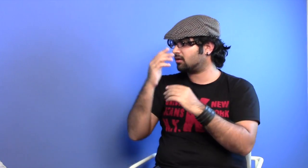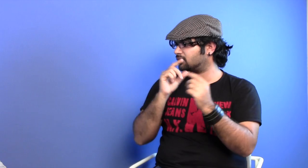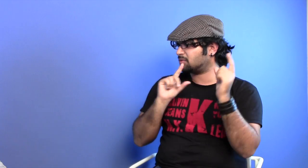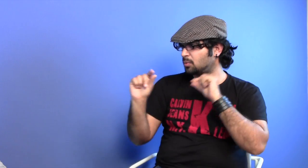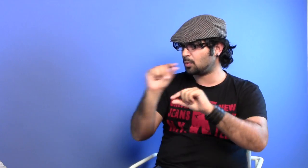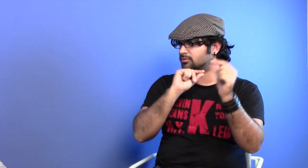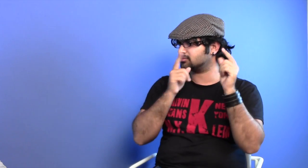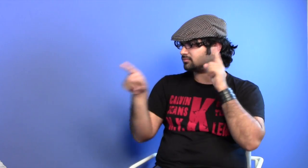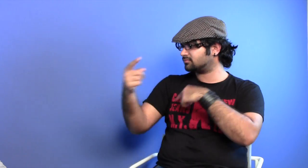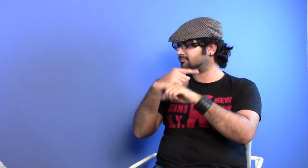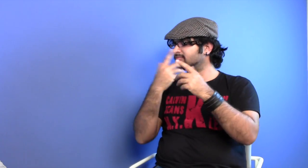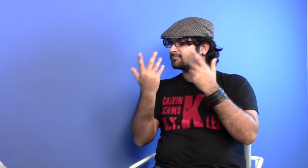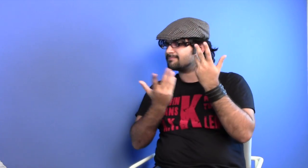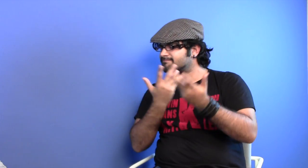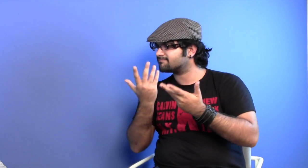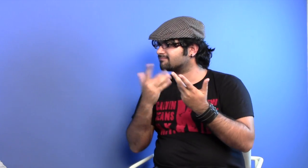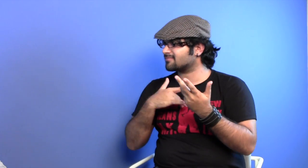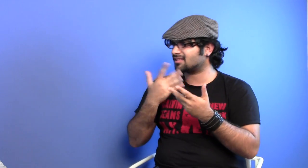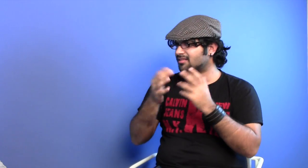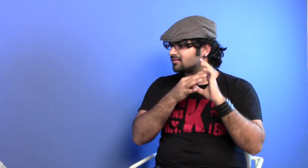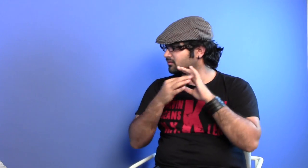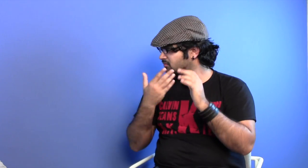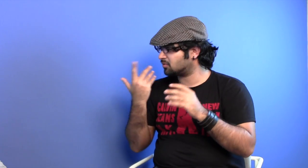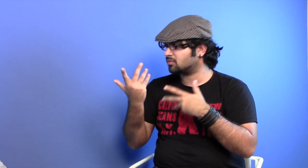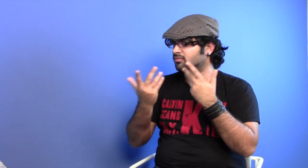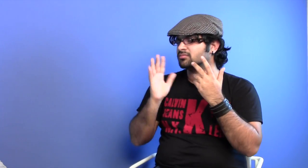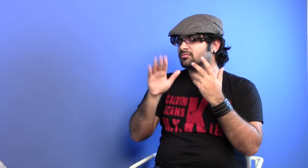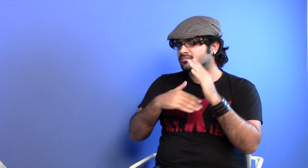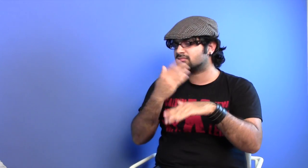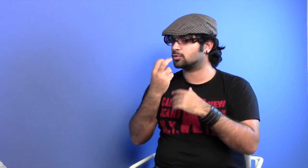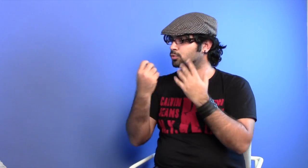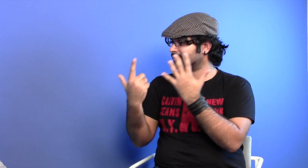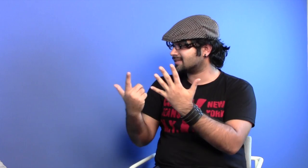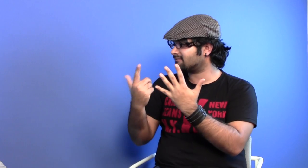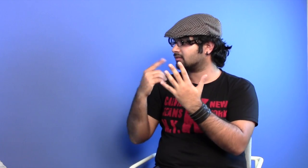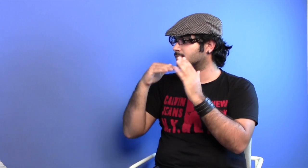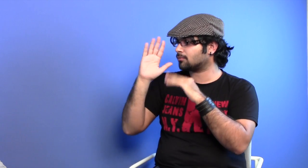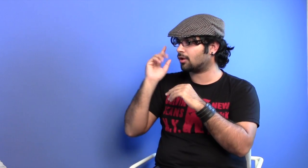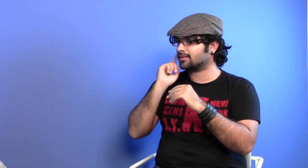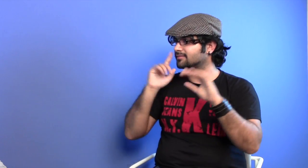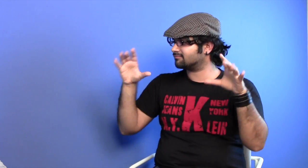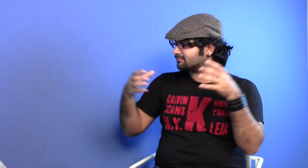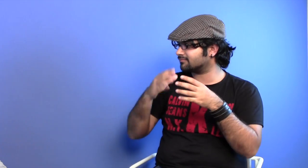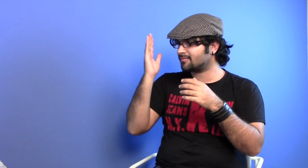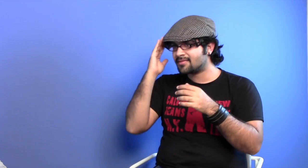They used to be confined to gossip and rarely conected well. By 2007, the Deaf community slowly got together,